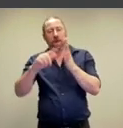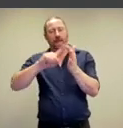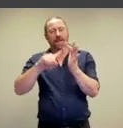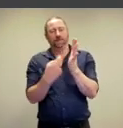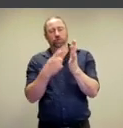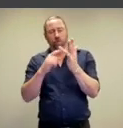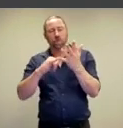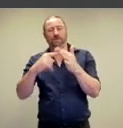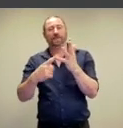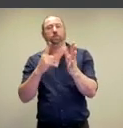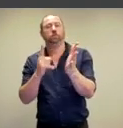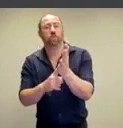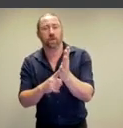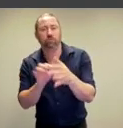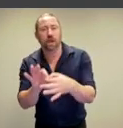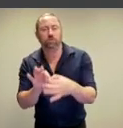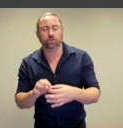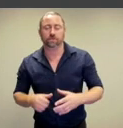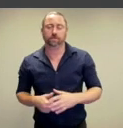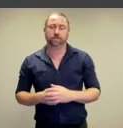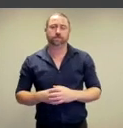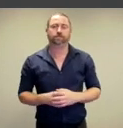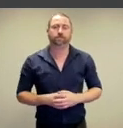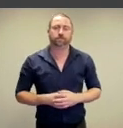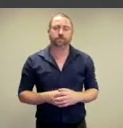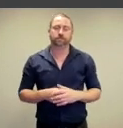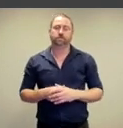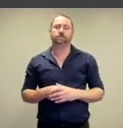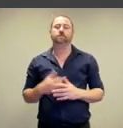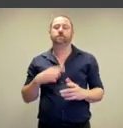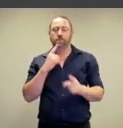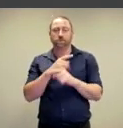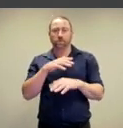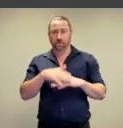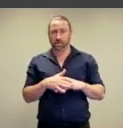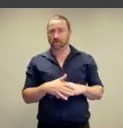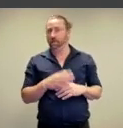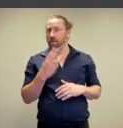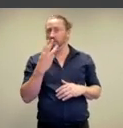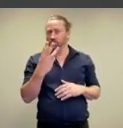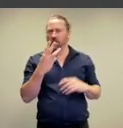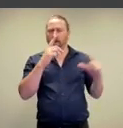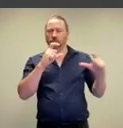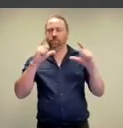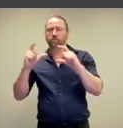of being in a heterosexual relationship.